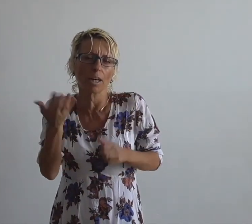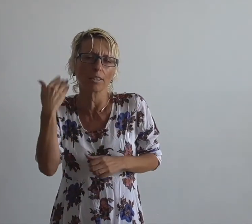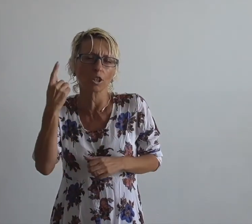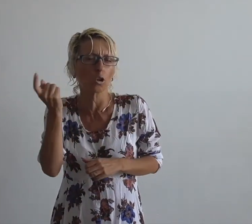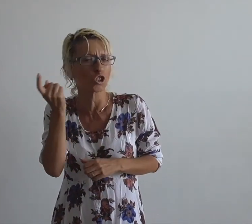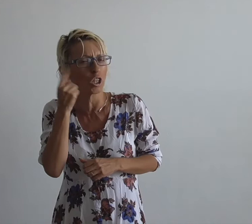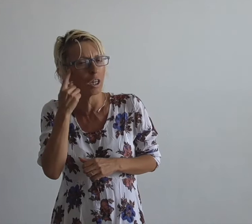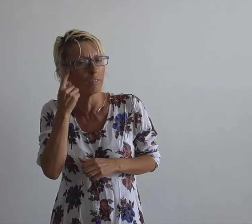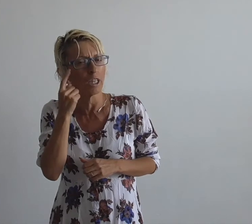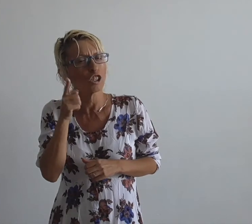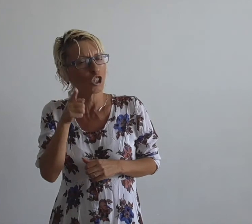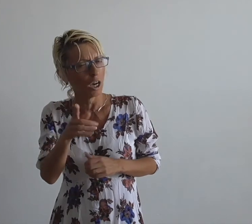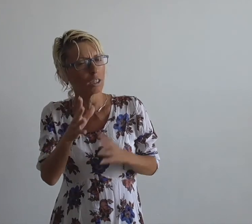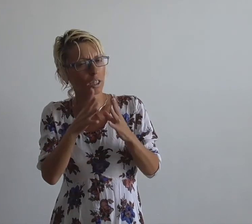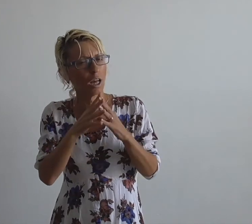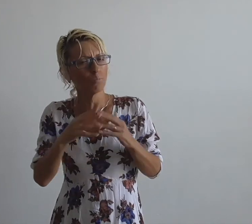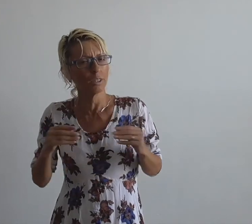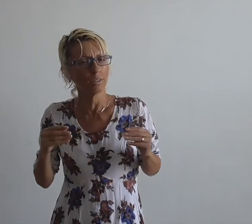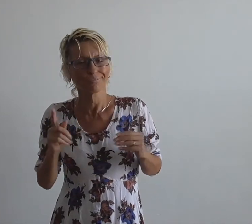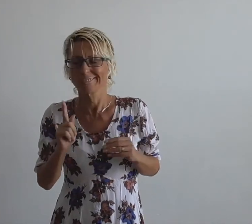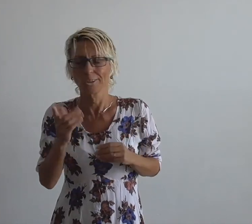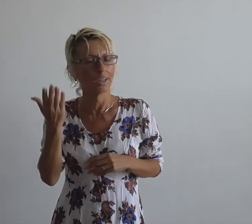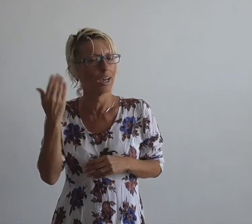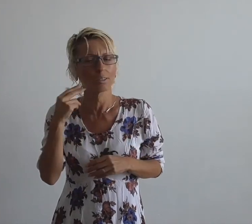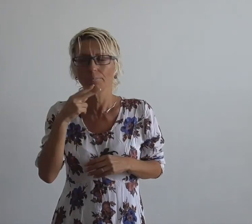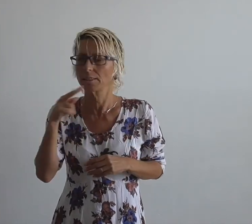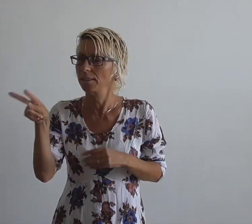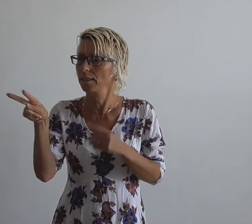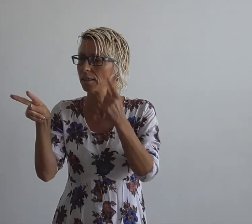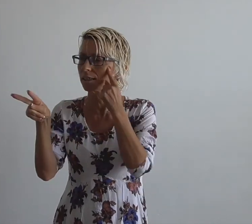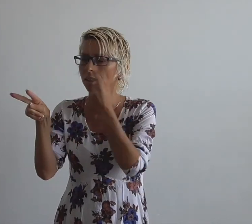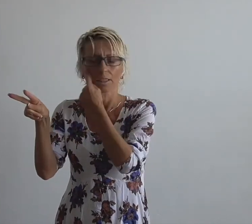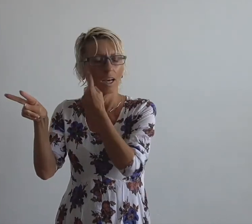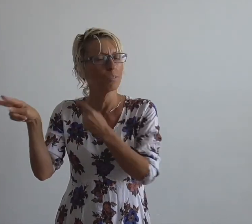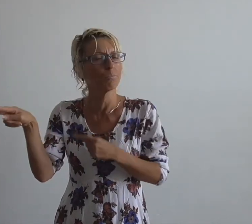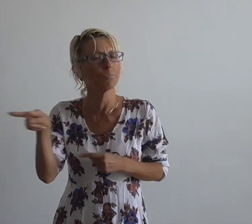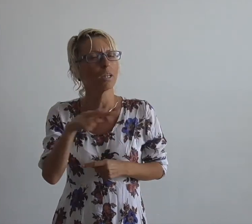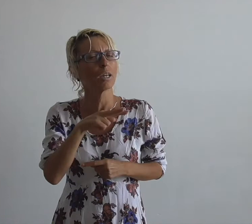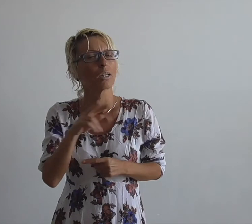If I would have thought you will disappear I would take my eyes of you